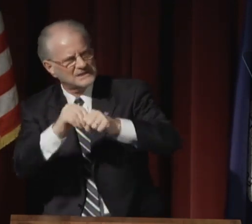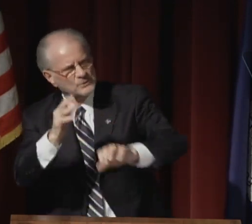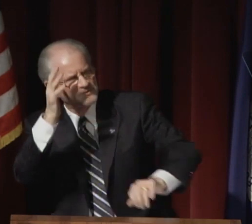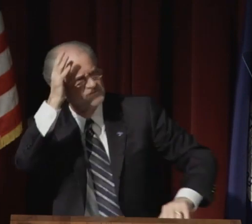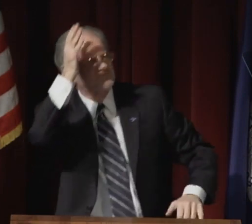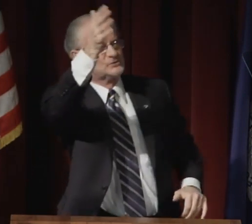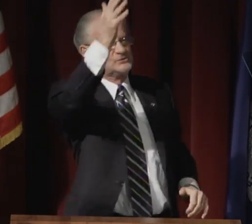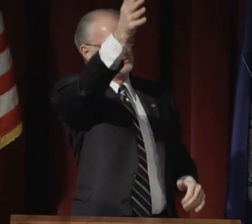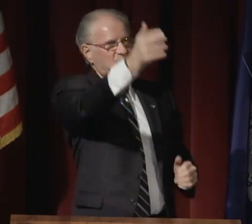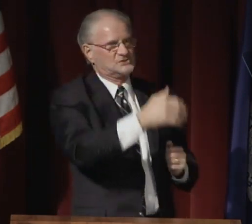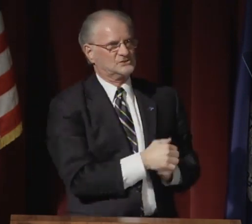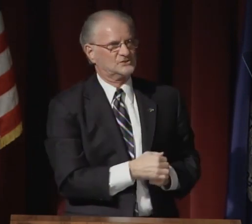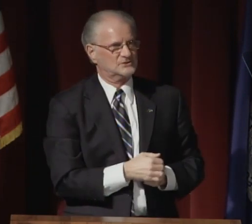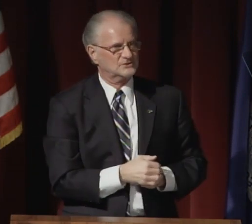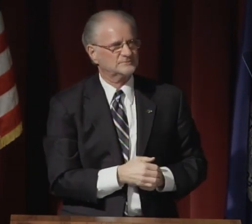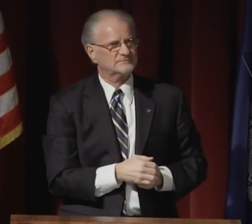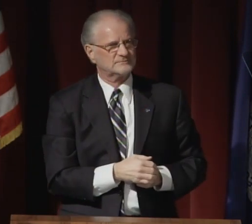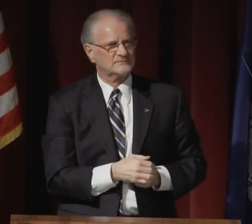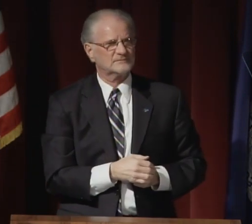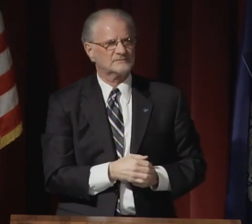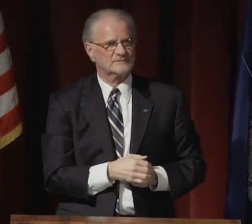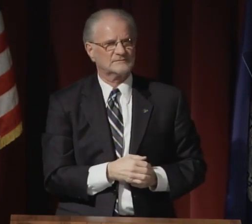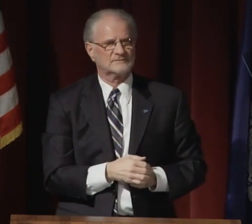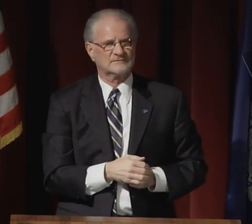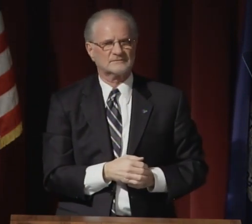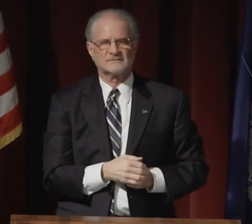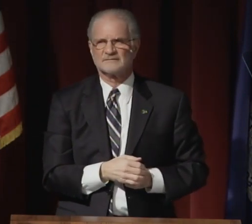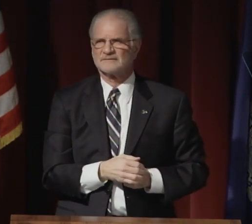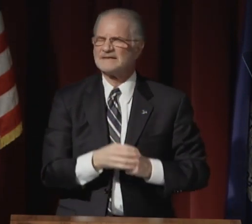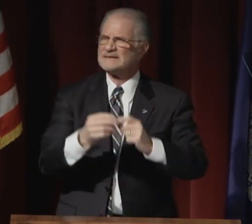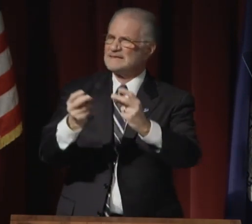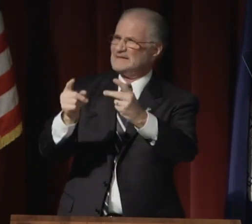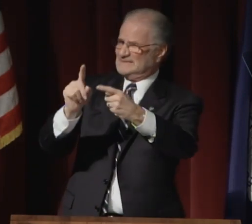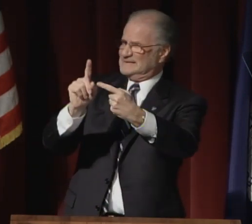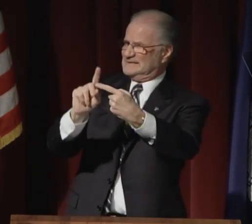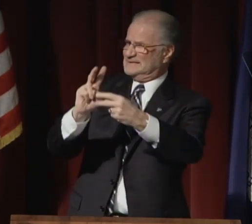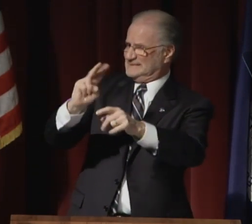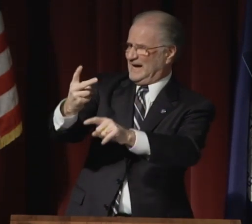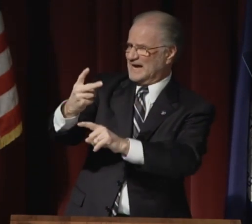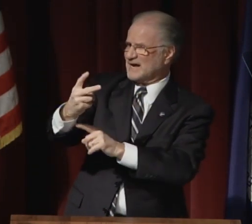First we must believe in ourselves to take us into our future.